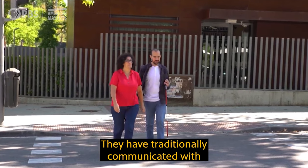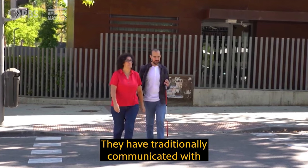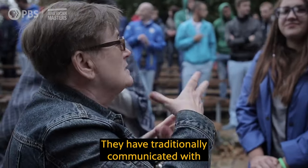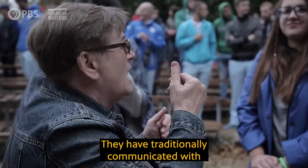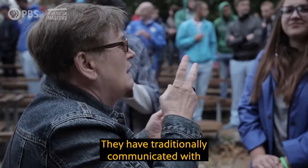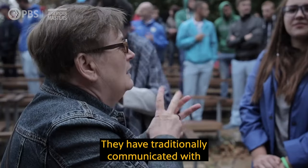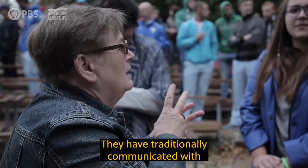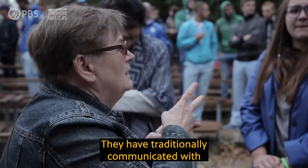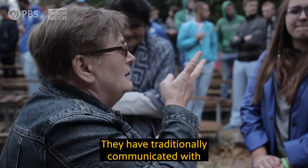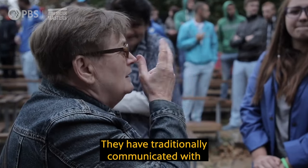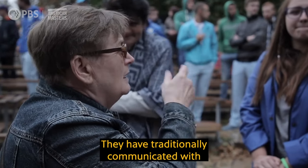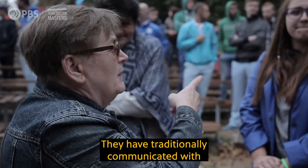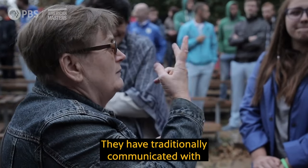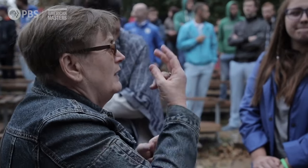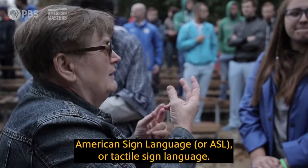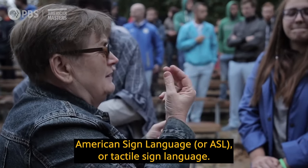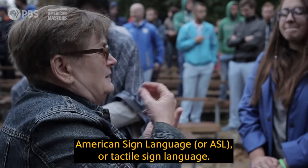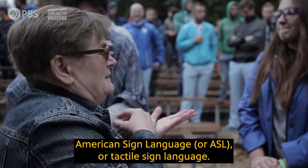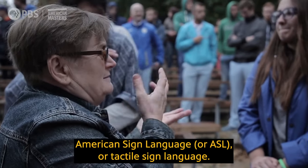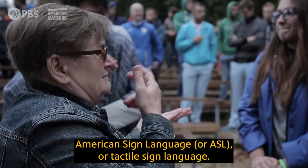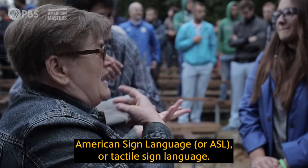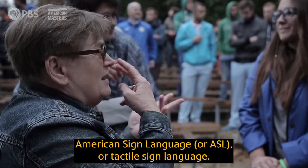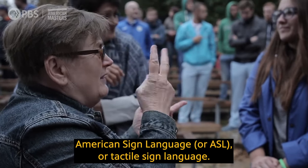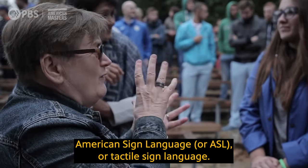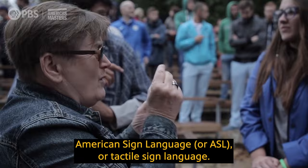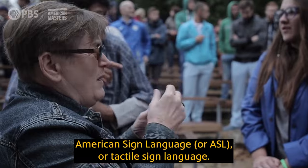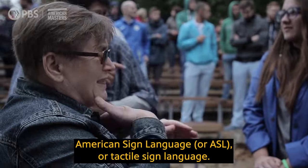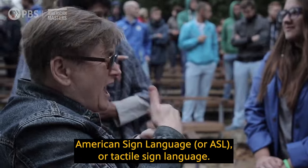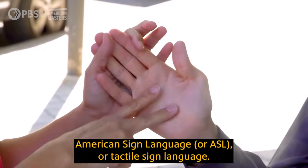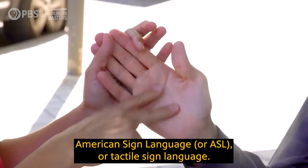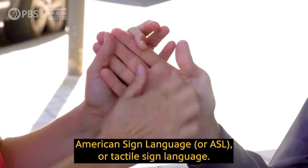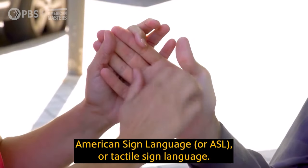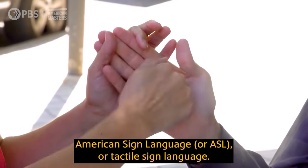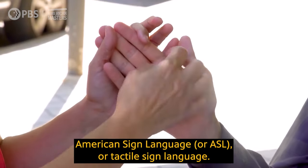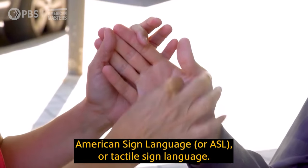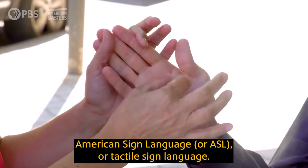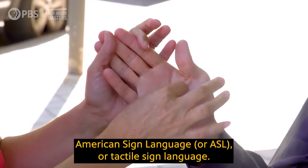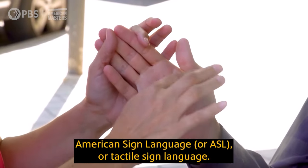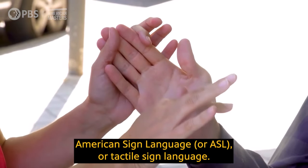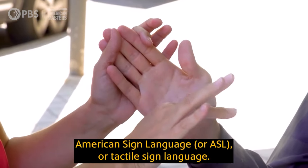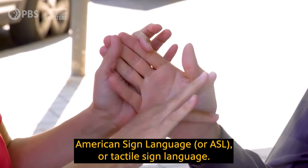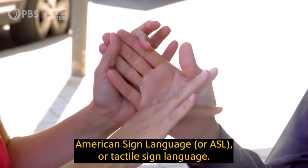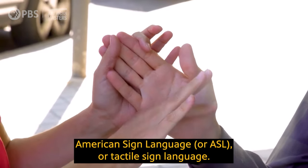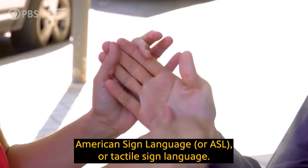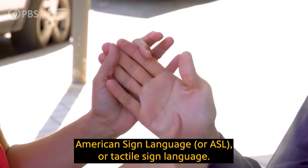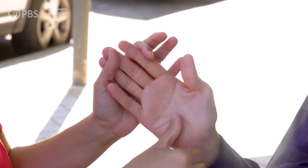They have traditionally communicated with American Sign Language (or ASL), or tactile sign language.